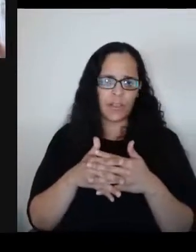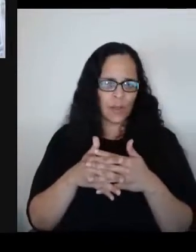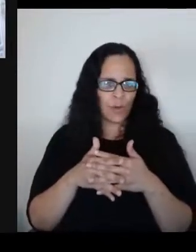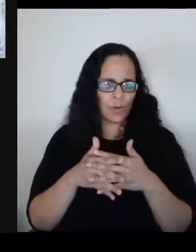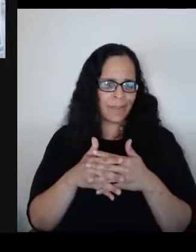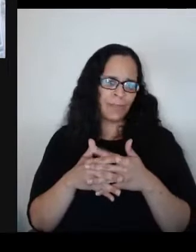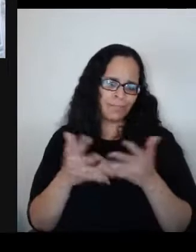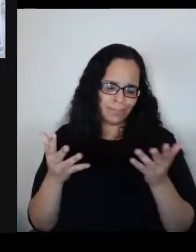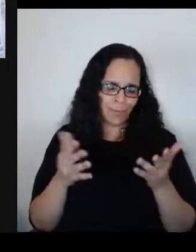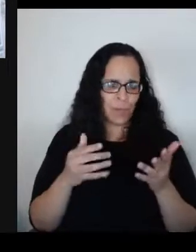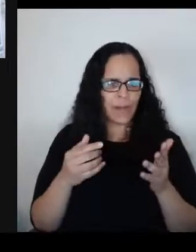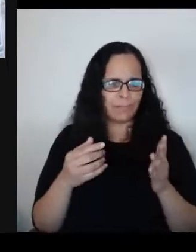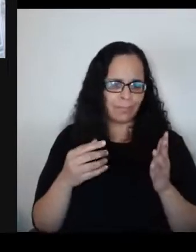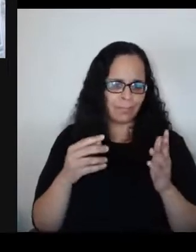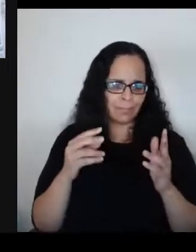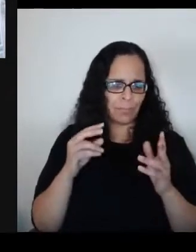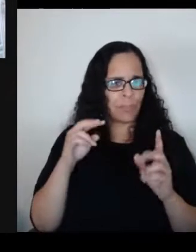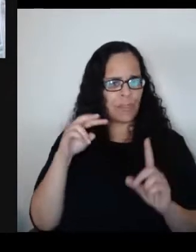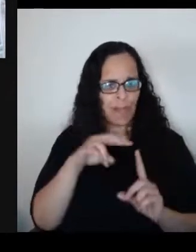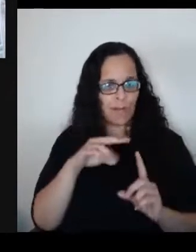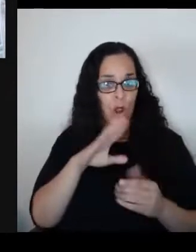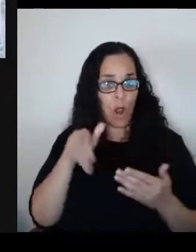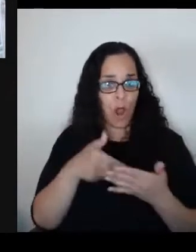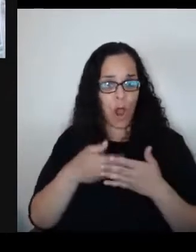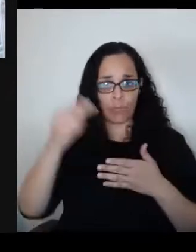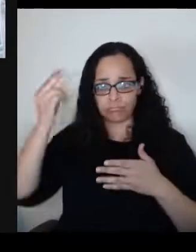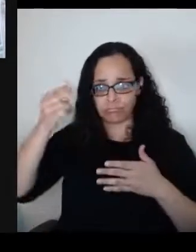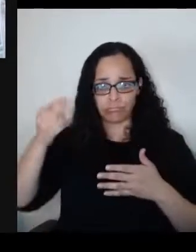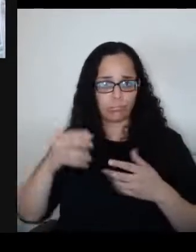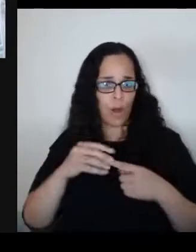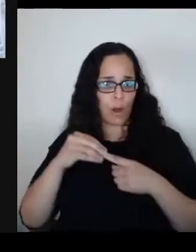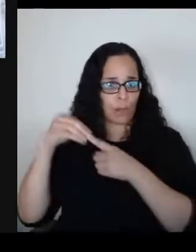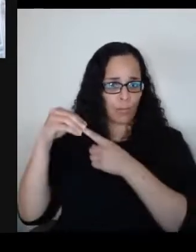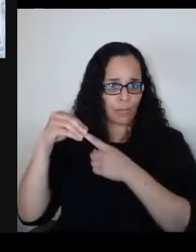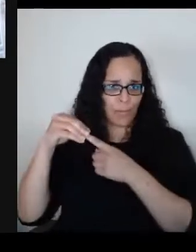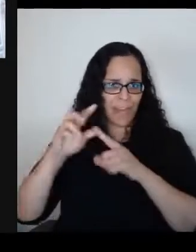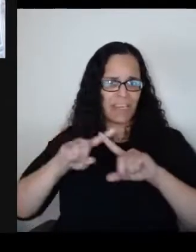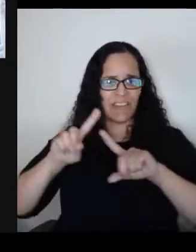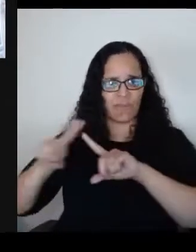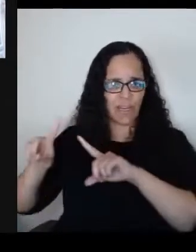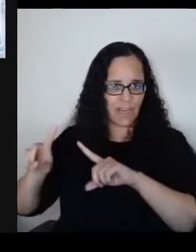and we should avoid facile comparisons. On the other hand,